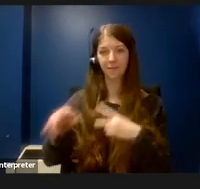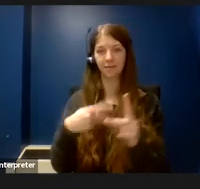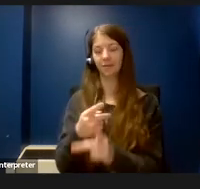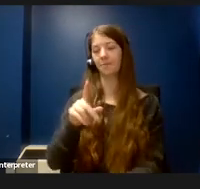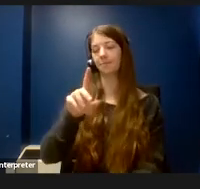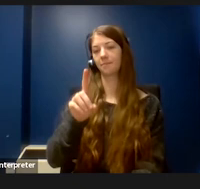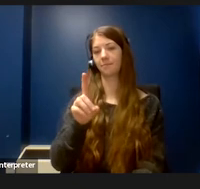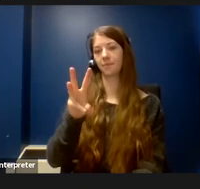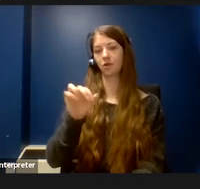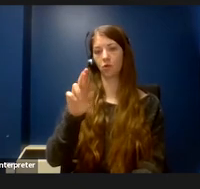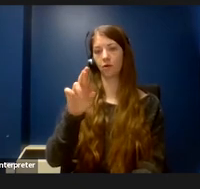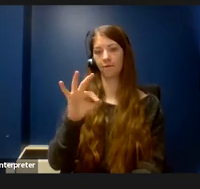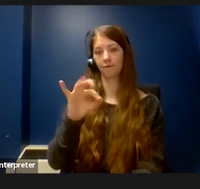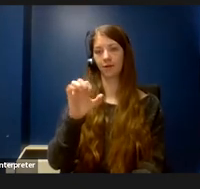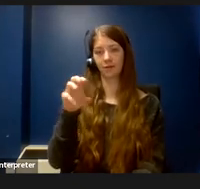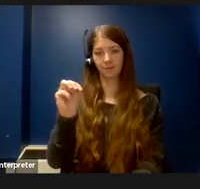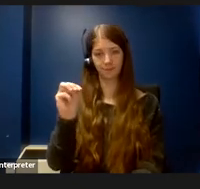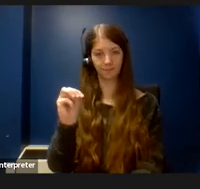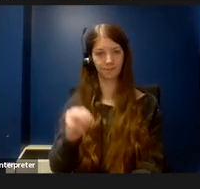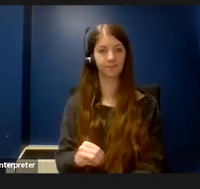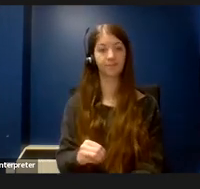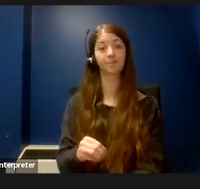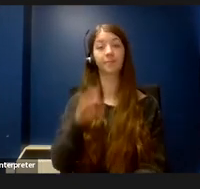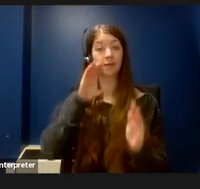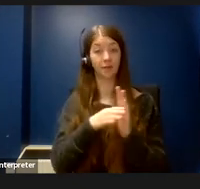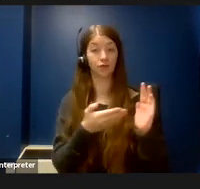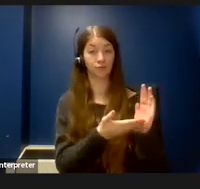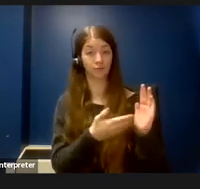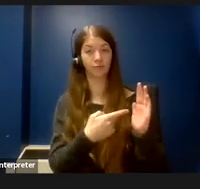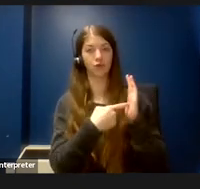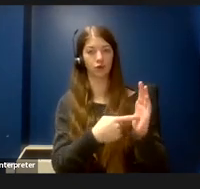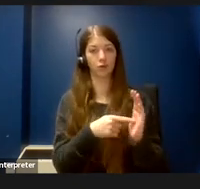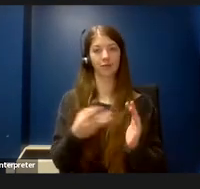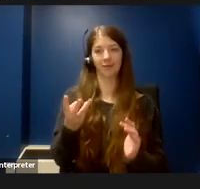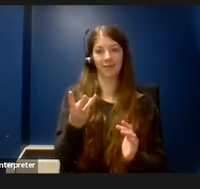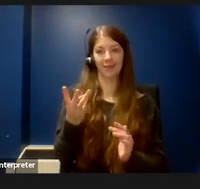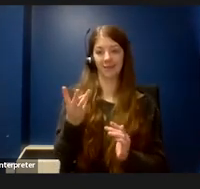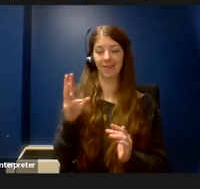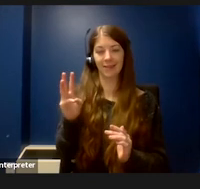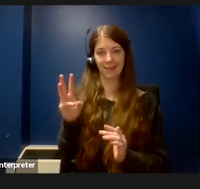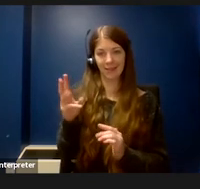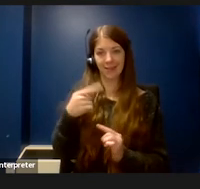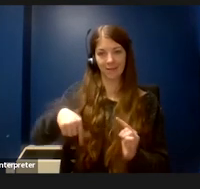The picture shown here is of the six of us standing in front of the steps of our house.